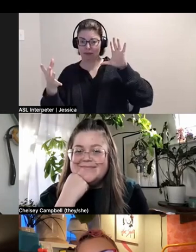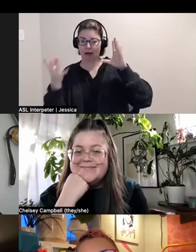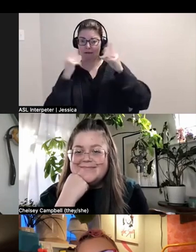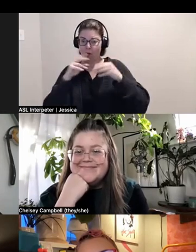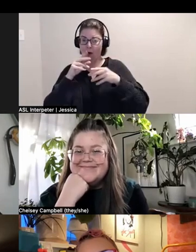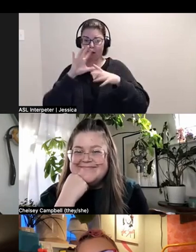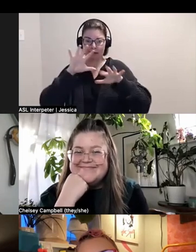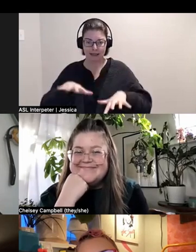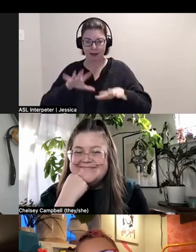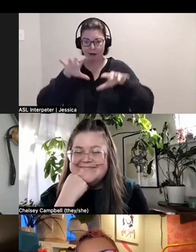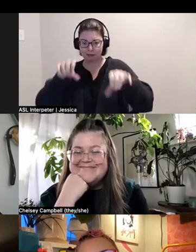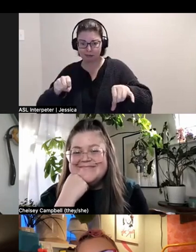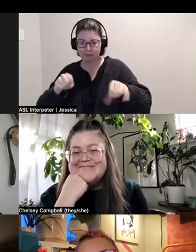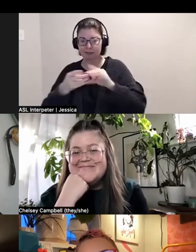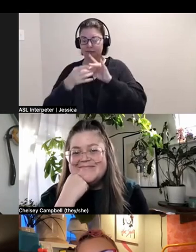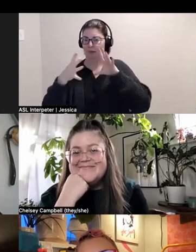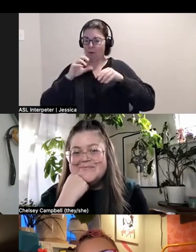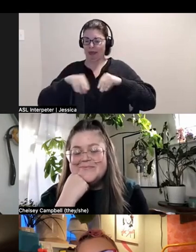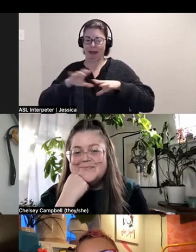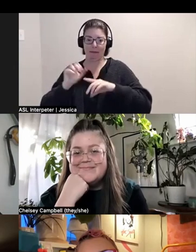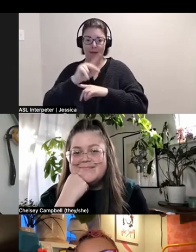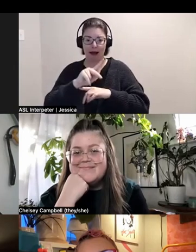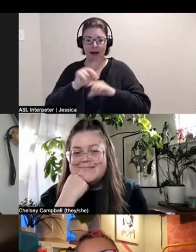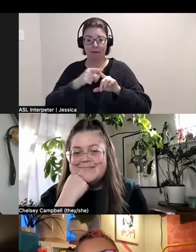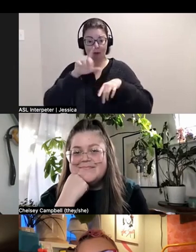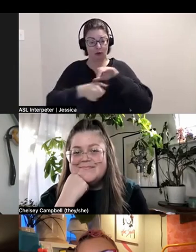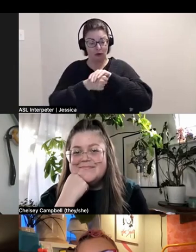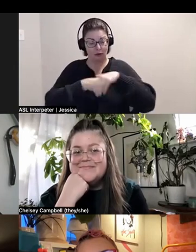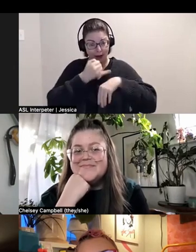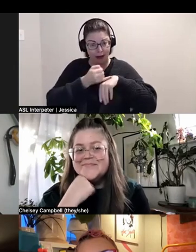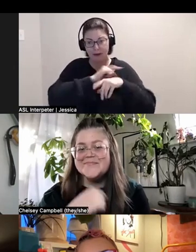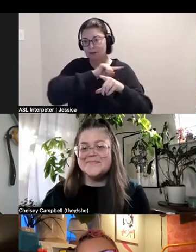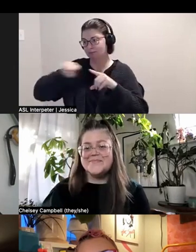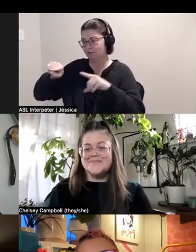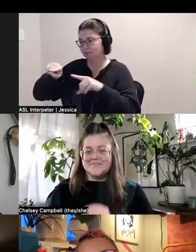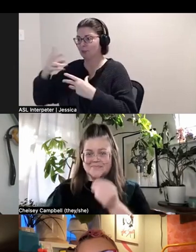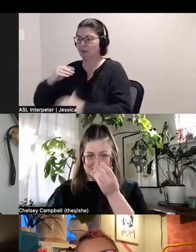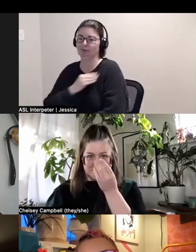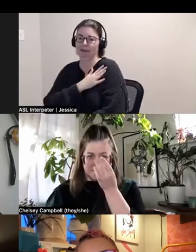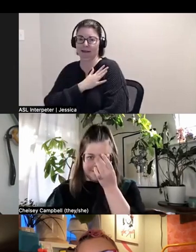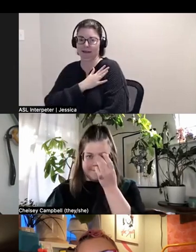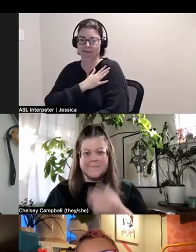on their exhibition wherever you are is where i want to be as part of the 2023 Rendezvous with Madness Festival.